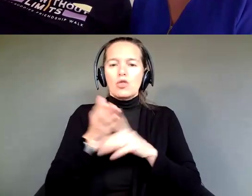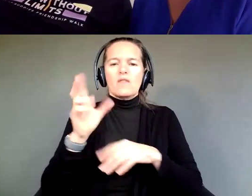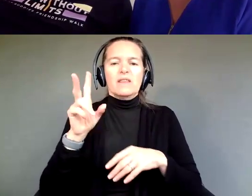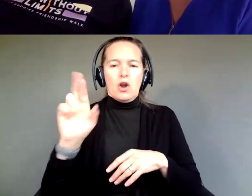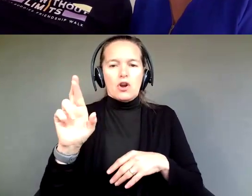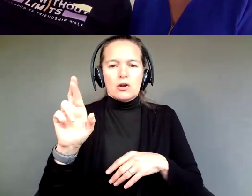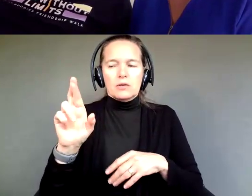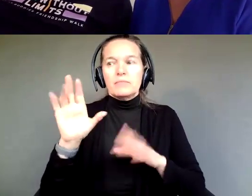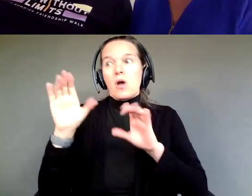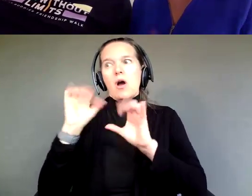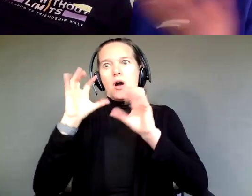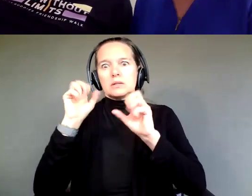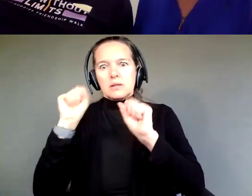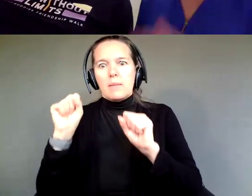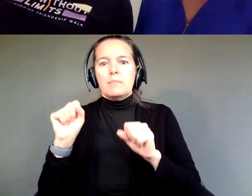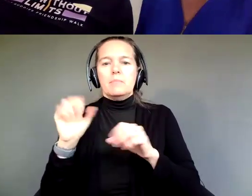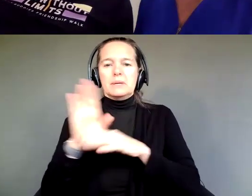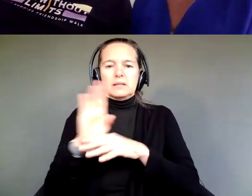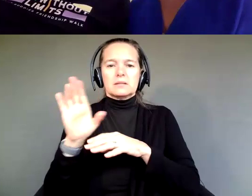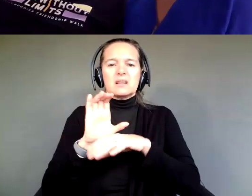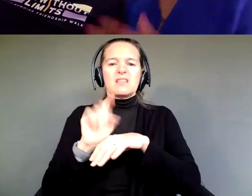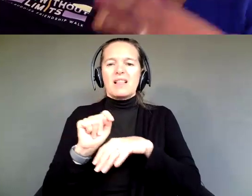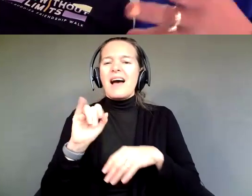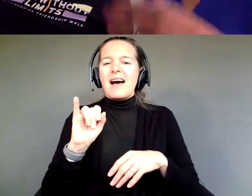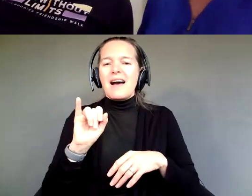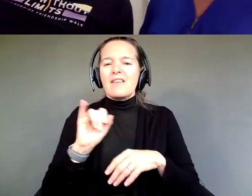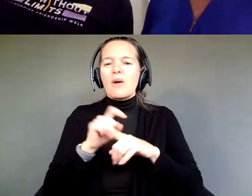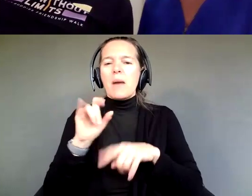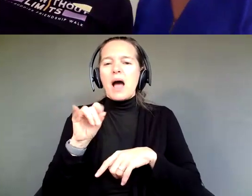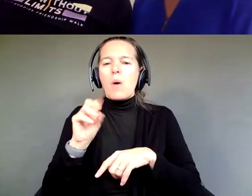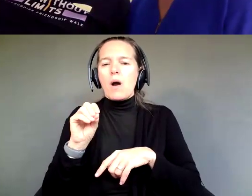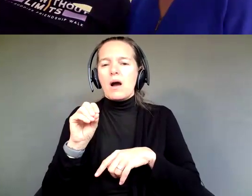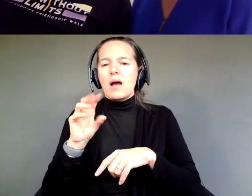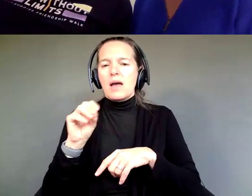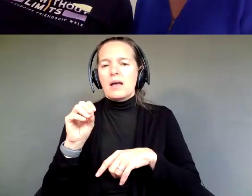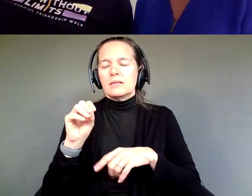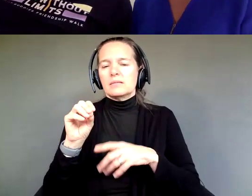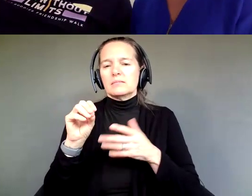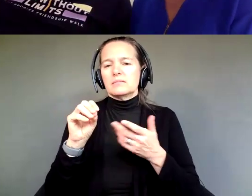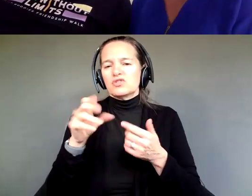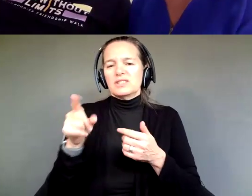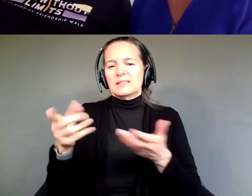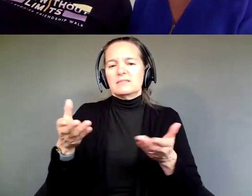business consultant Monica, who's out of Iowa and Florida she's a snowbird, here with us during winter.